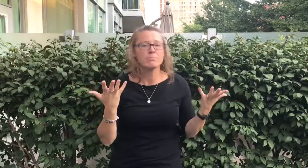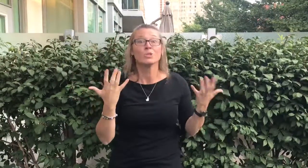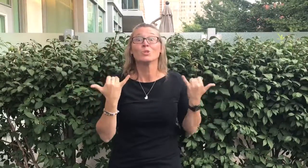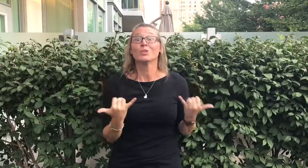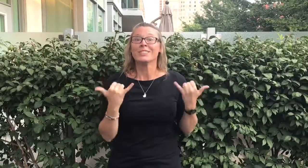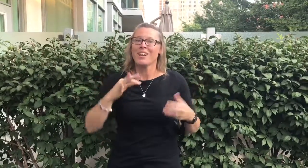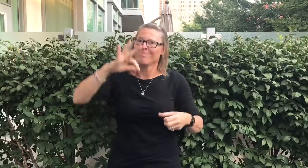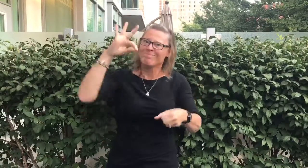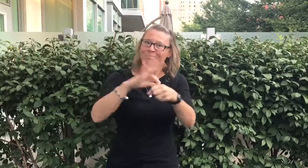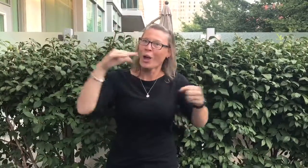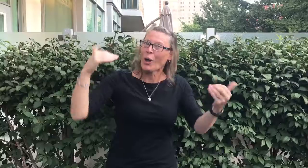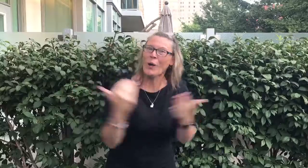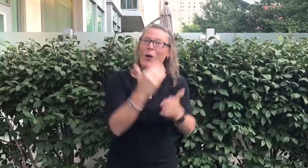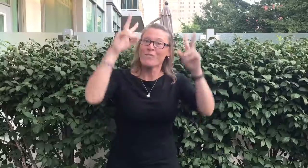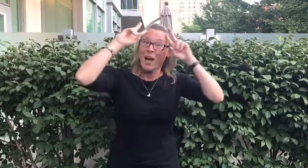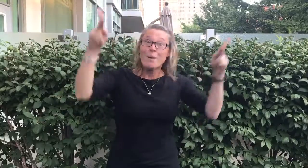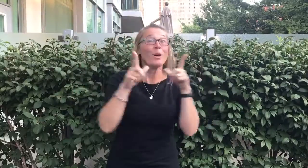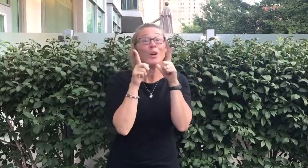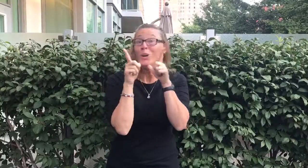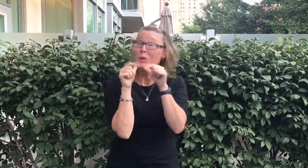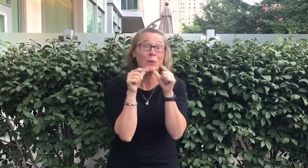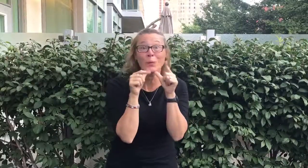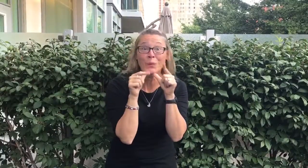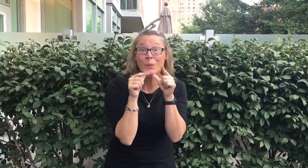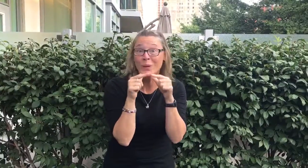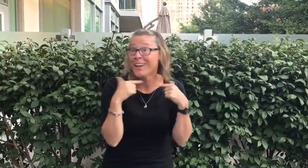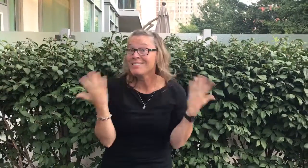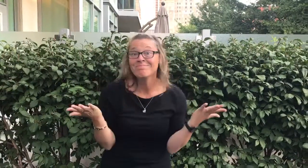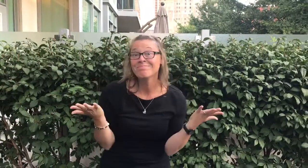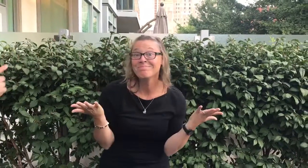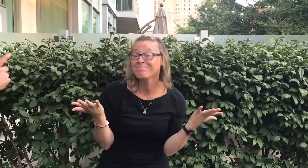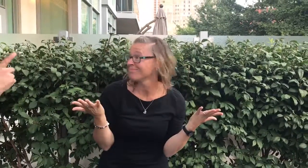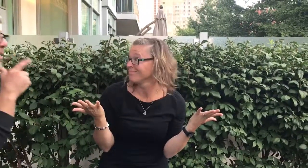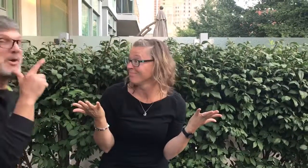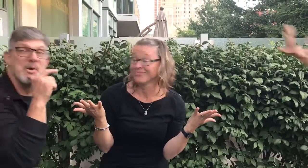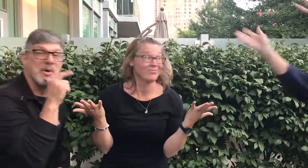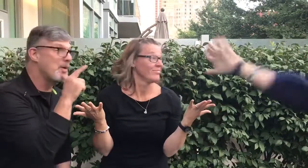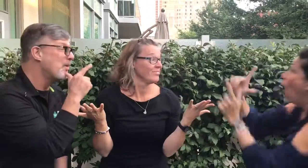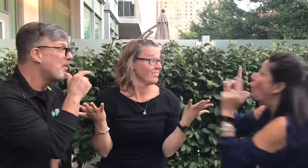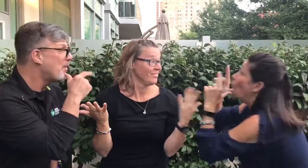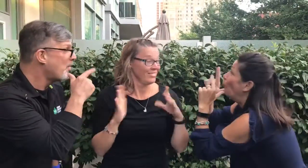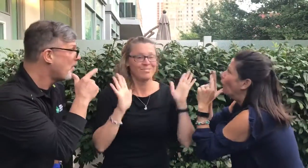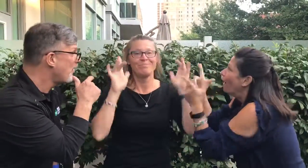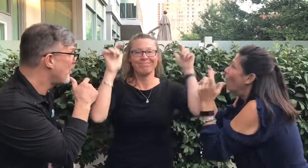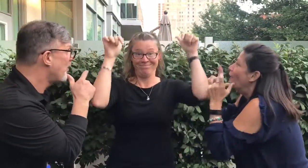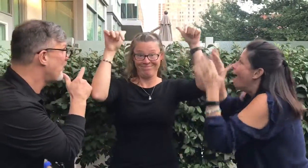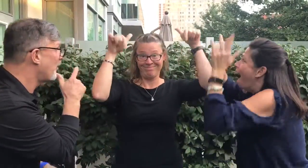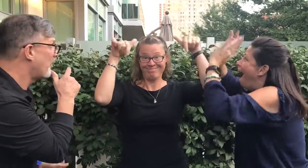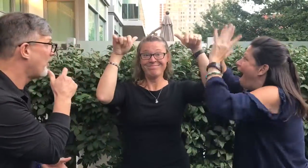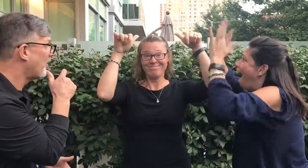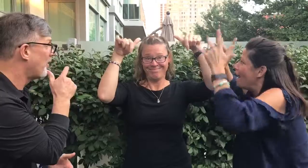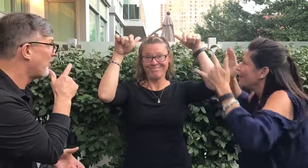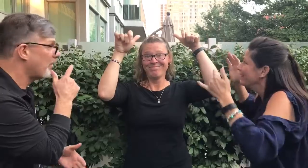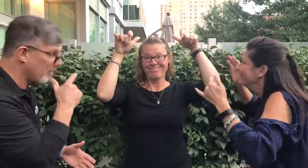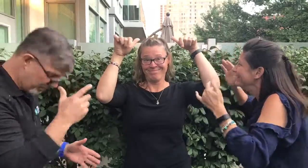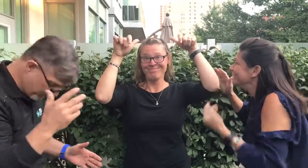Well, today we got to elect a new Vice President! Know who??? Wayne: Who?? Laura: Who?? Nancy: Look down!